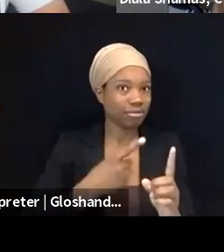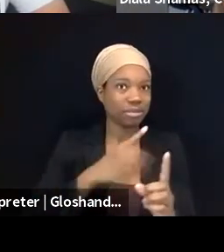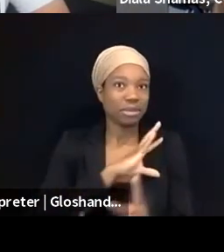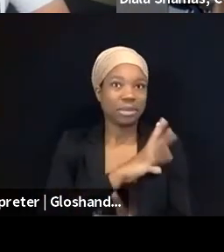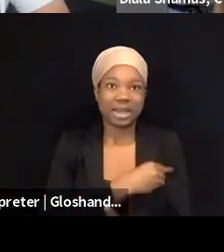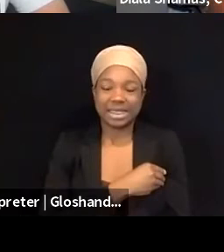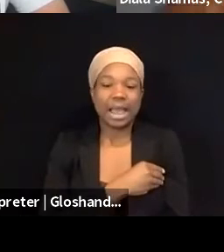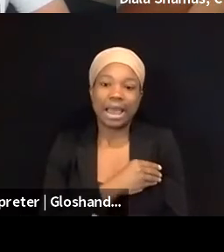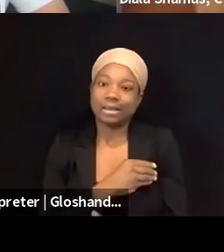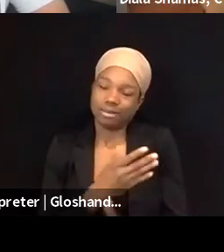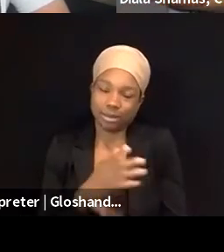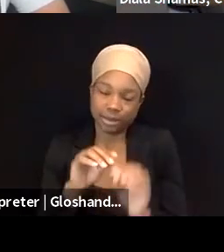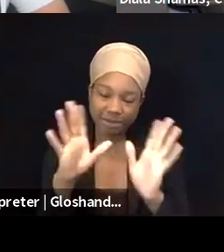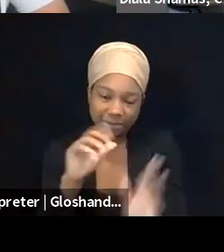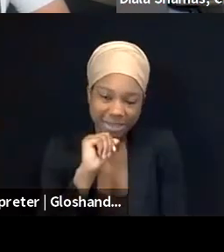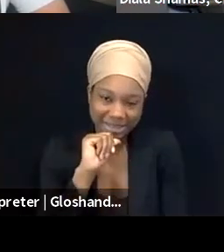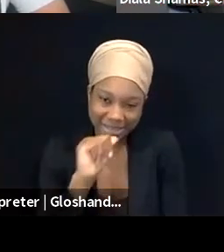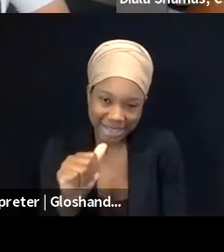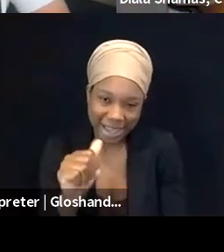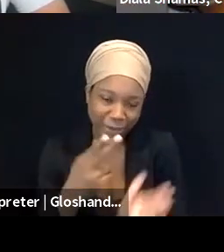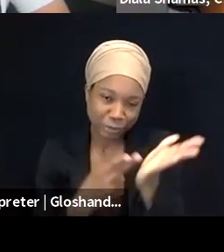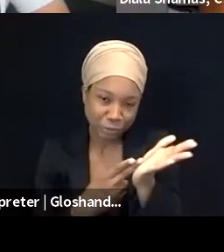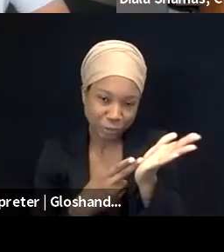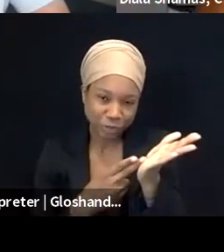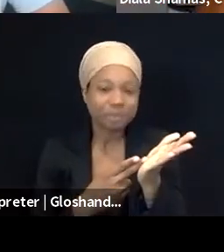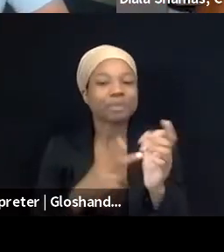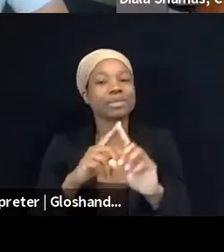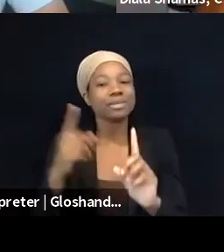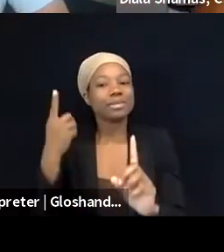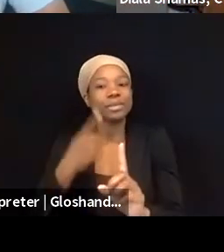but just the issue of them speaking about what's happened and try to explain